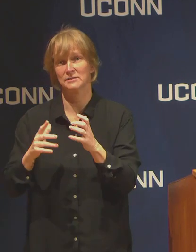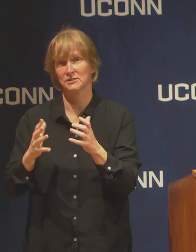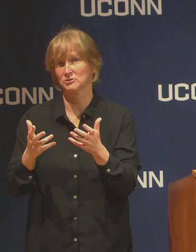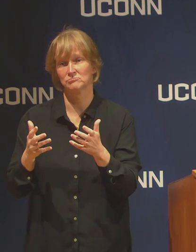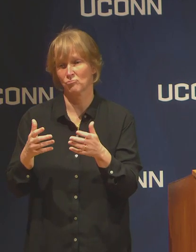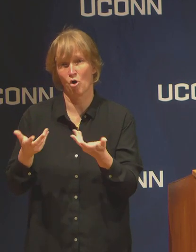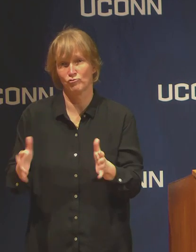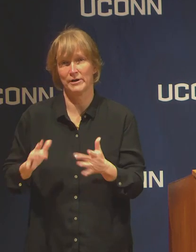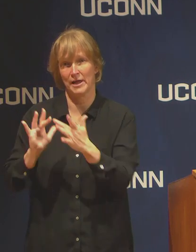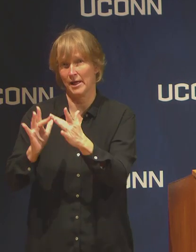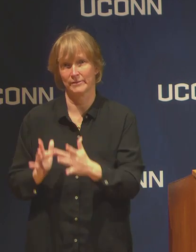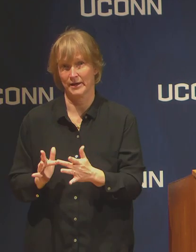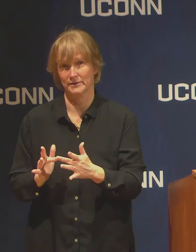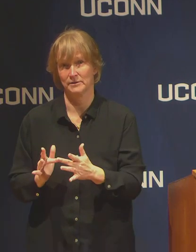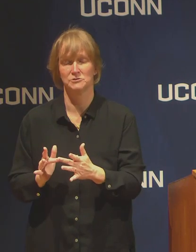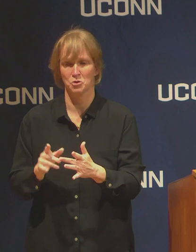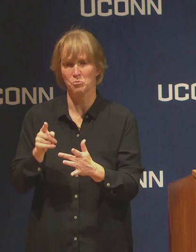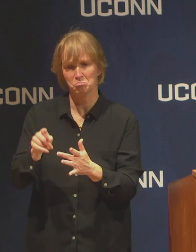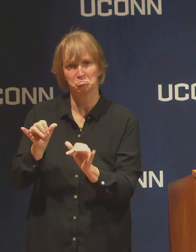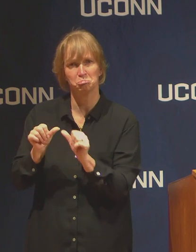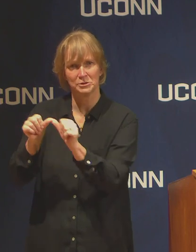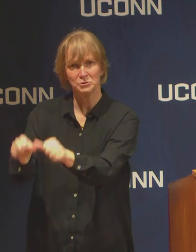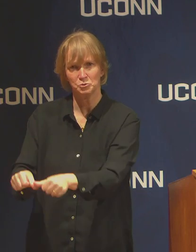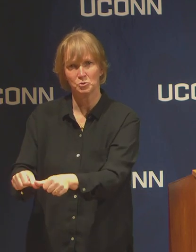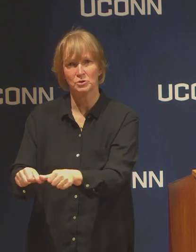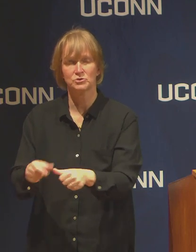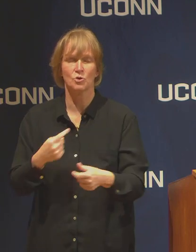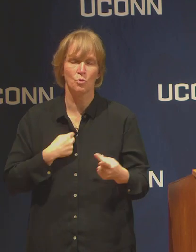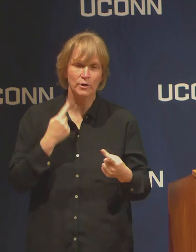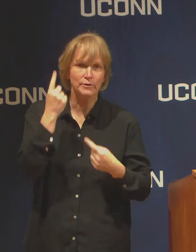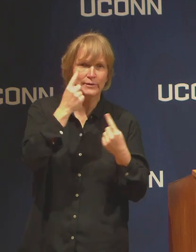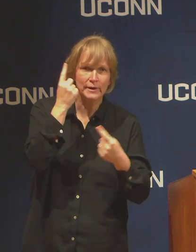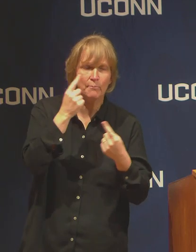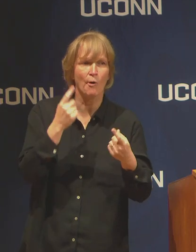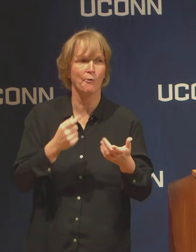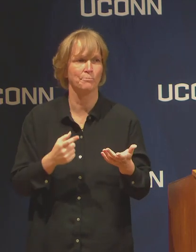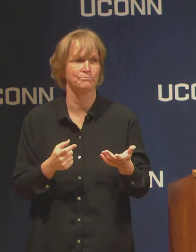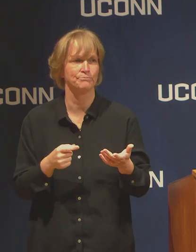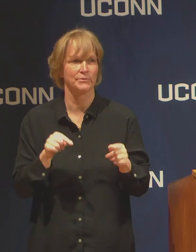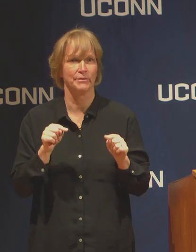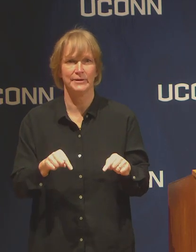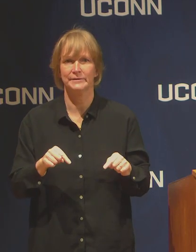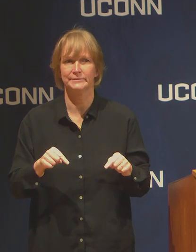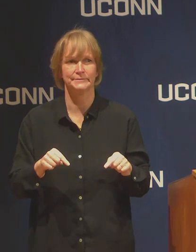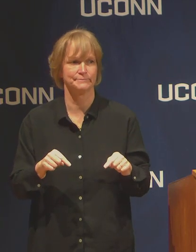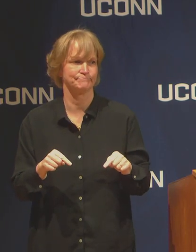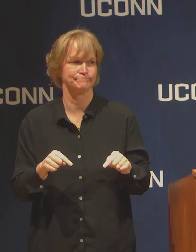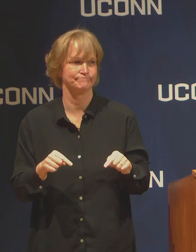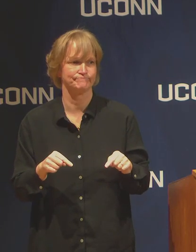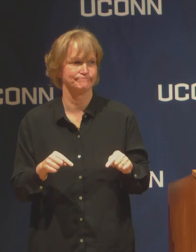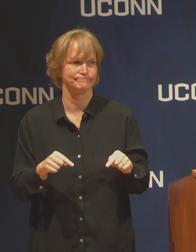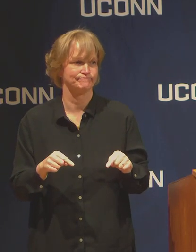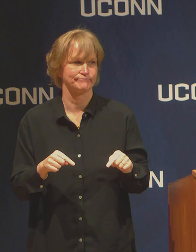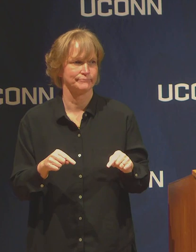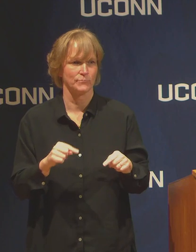But we'll be considering what the impact of this event will be on those courses that are not